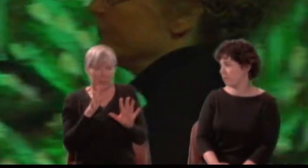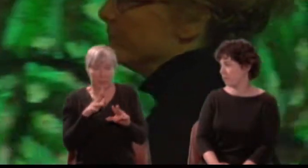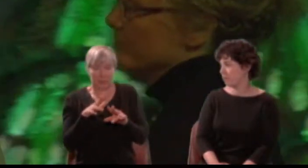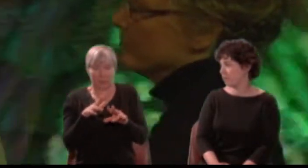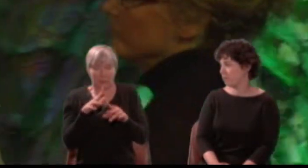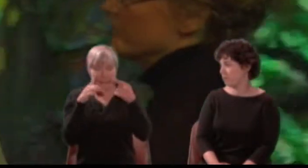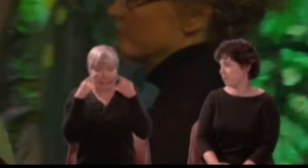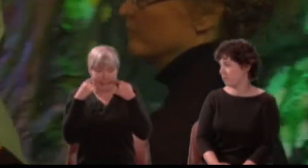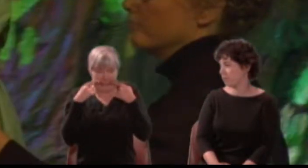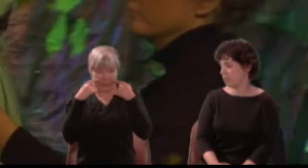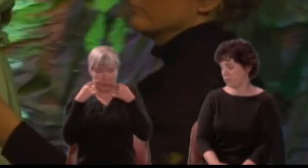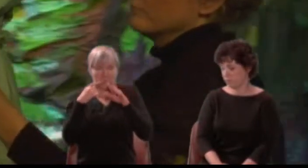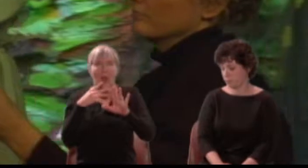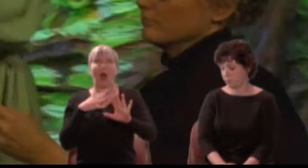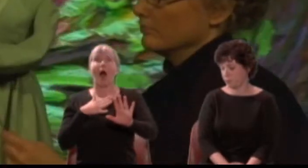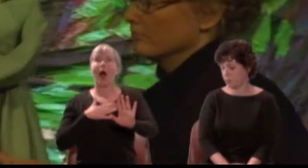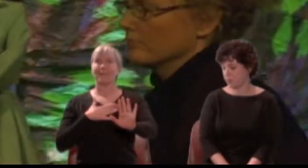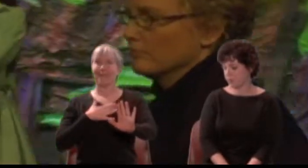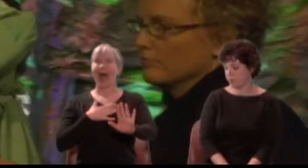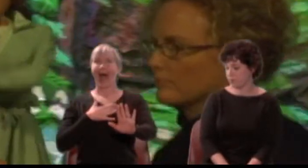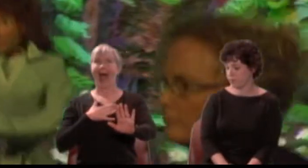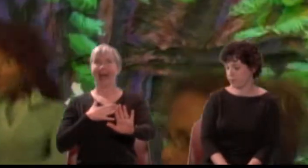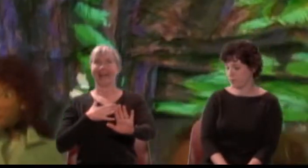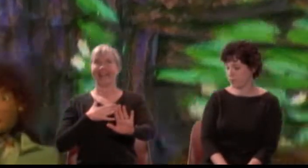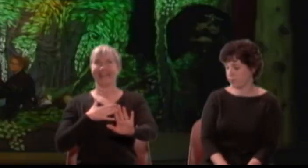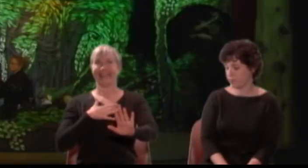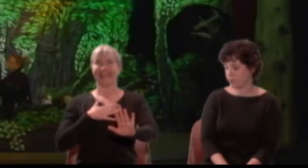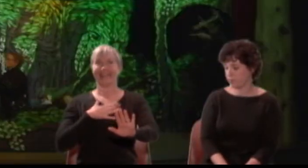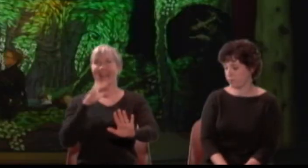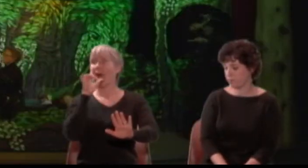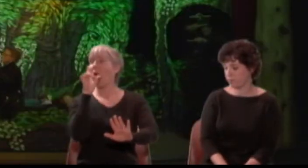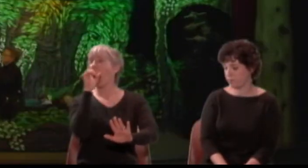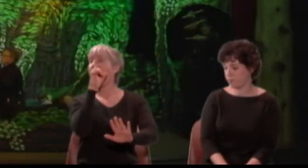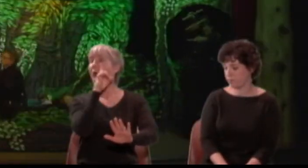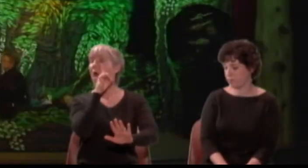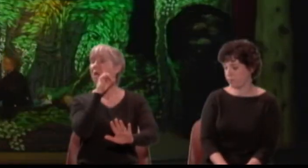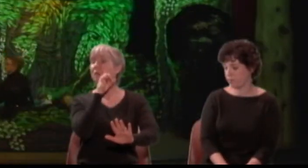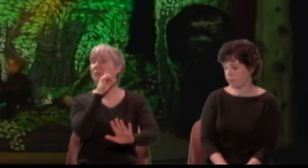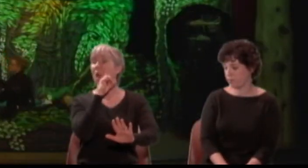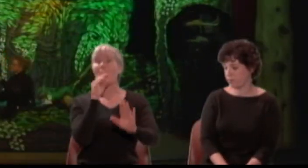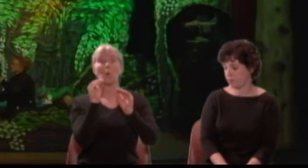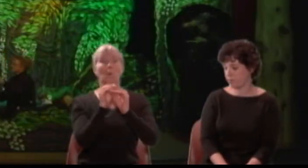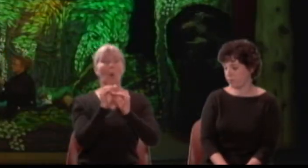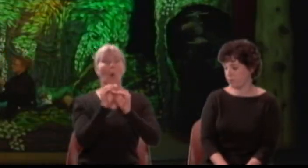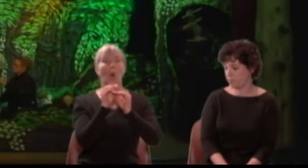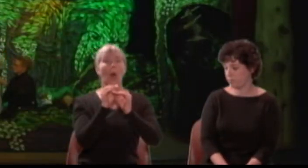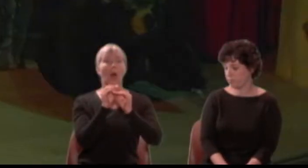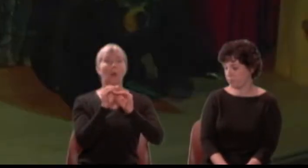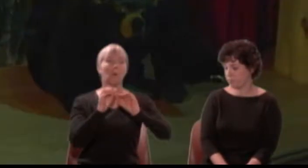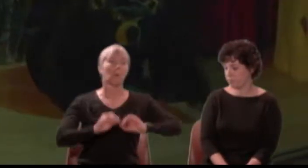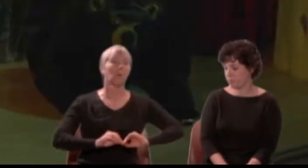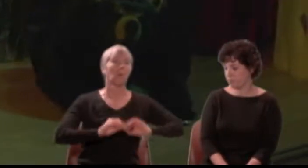If so, my eyes are oft'ner washed than hers. No, no!